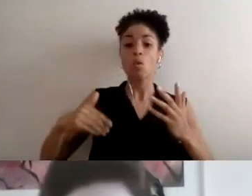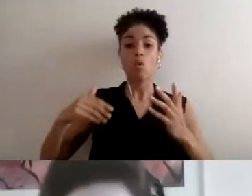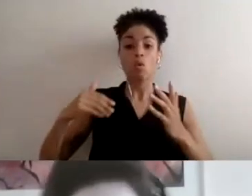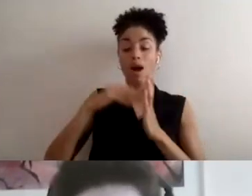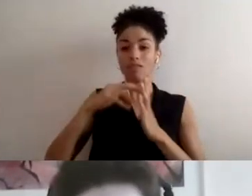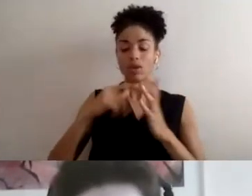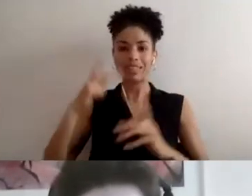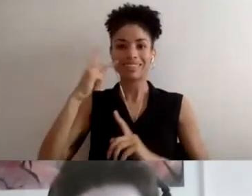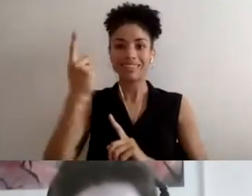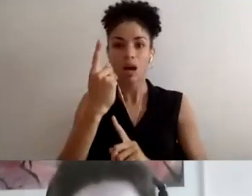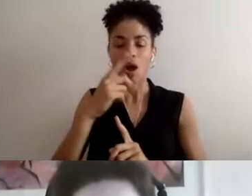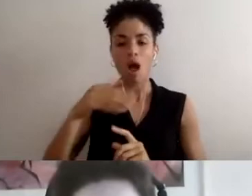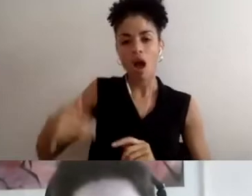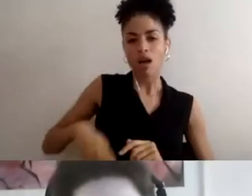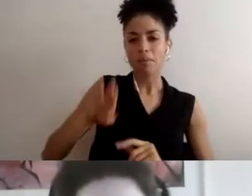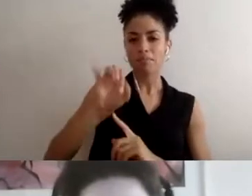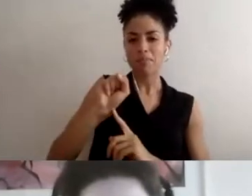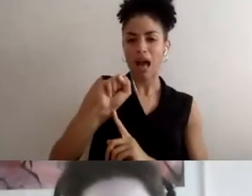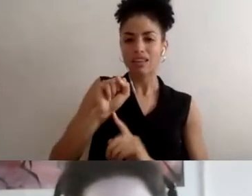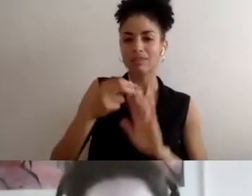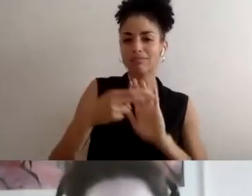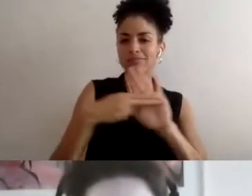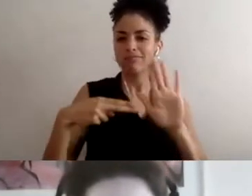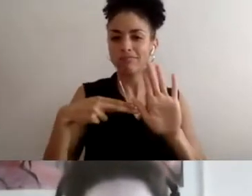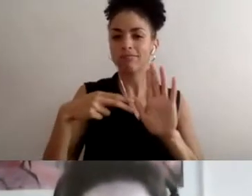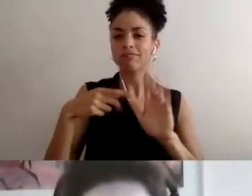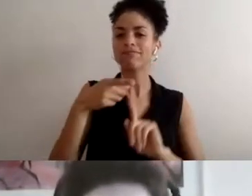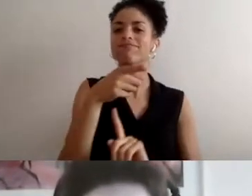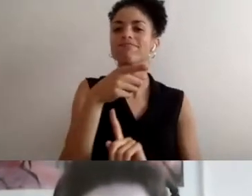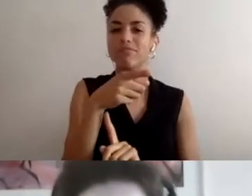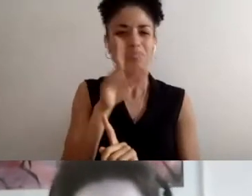and we need to see that people with disabilities are capable and can hold